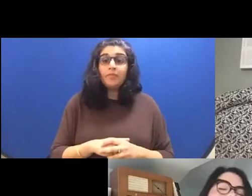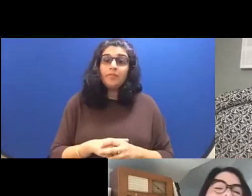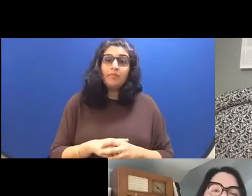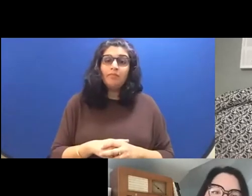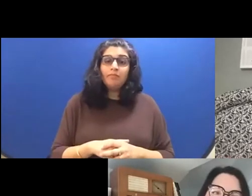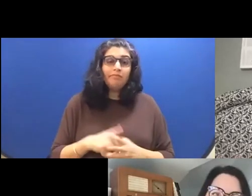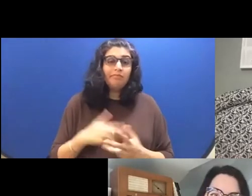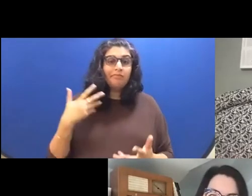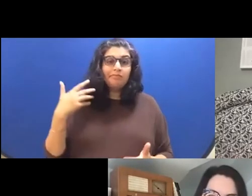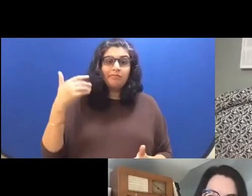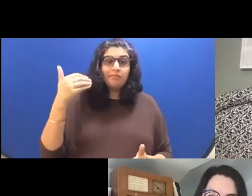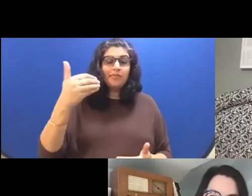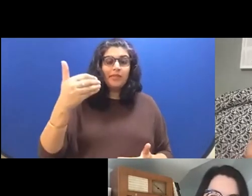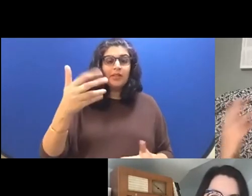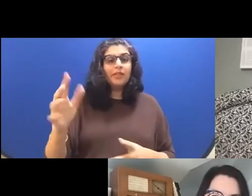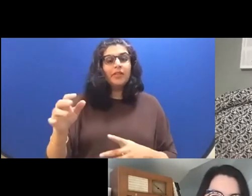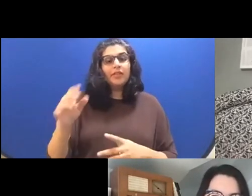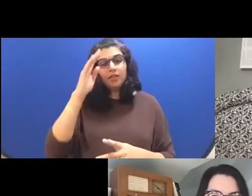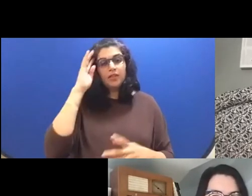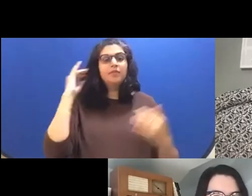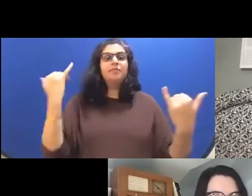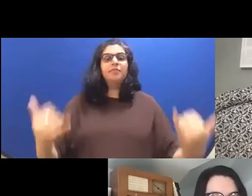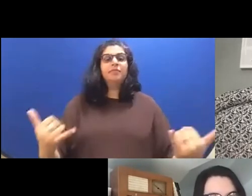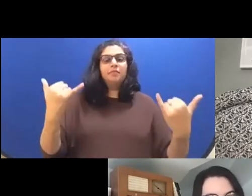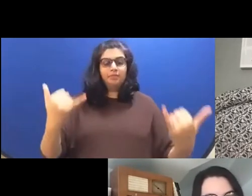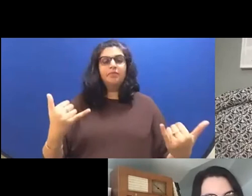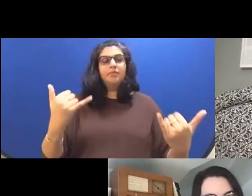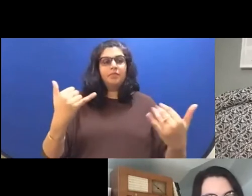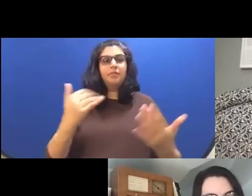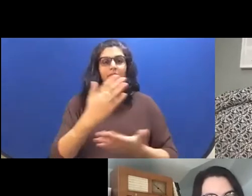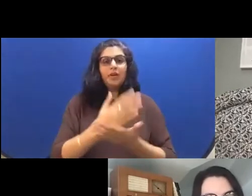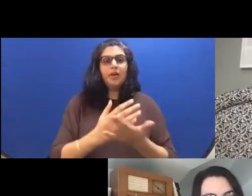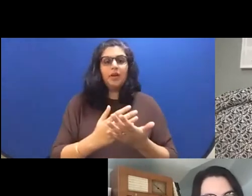the nanny the present day section, which is when Will is working as a nanny was really